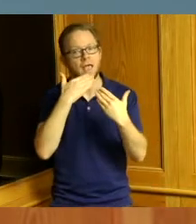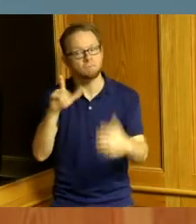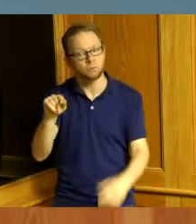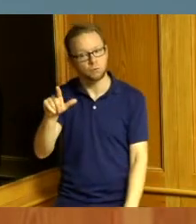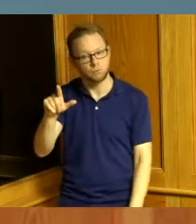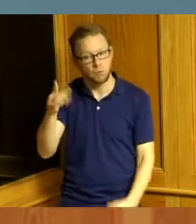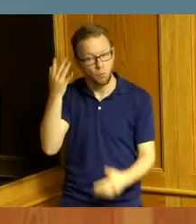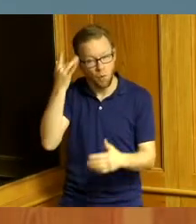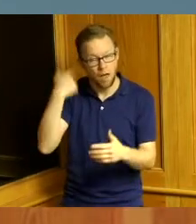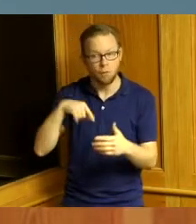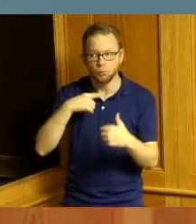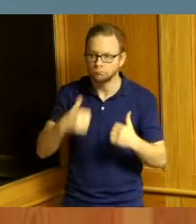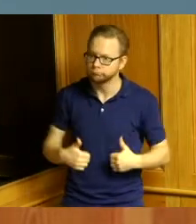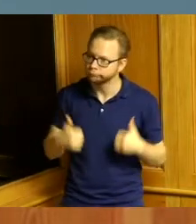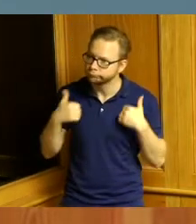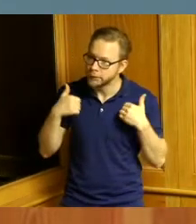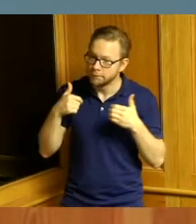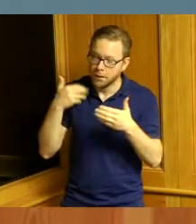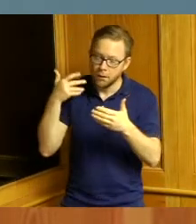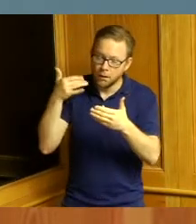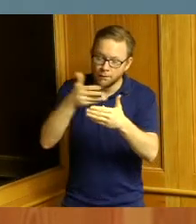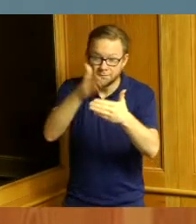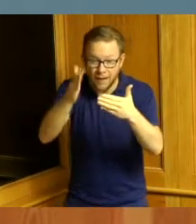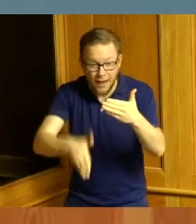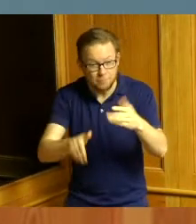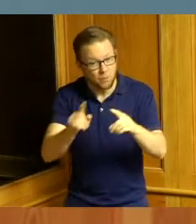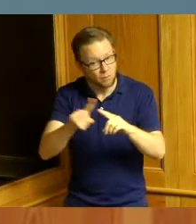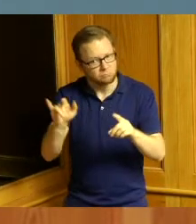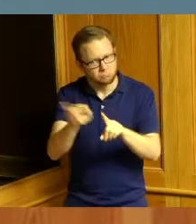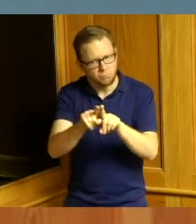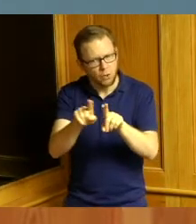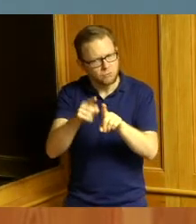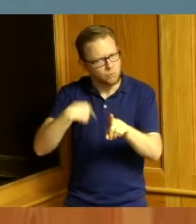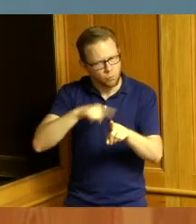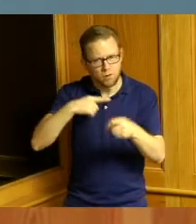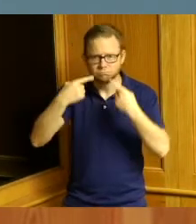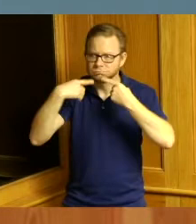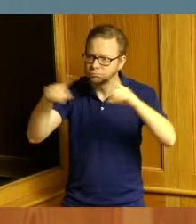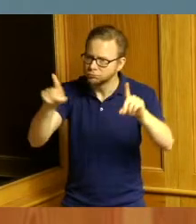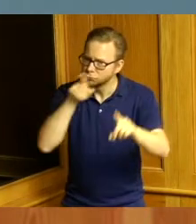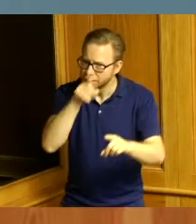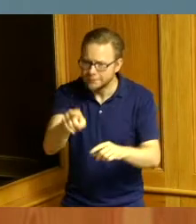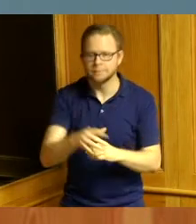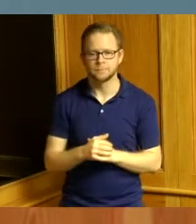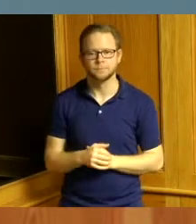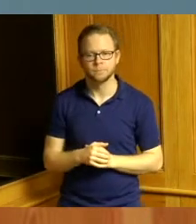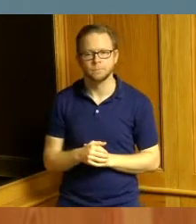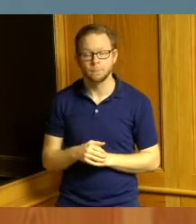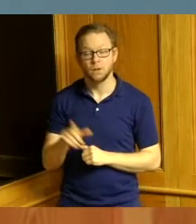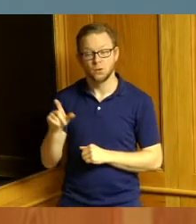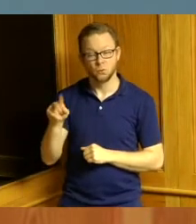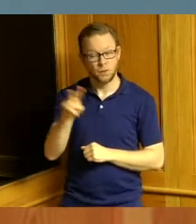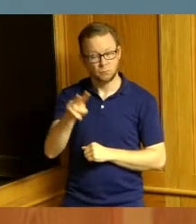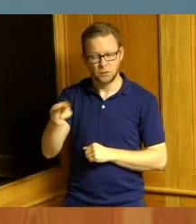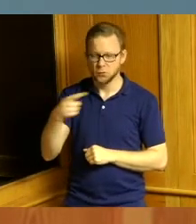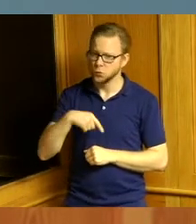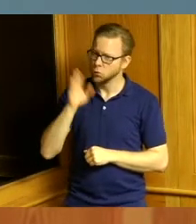but thriving I want to say clearly we are ready and will deliver to you in 2022. I want to make